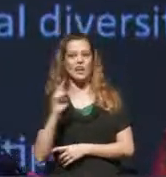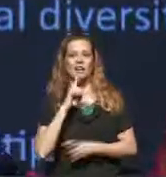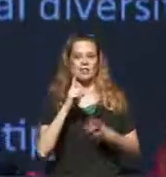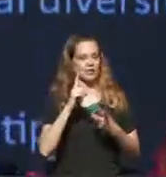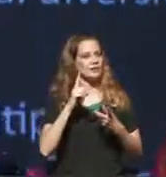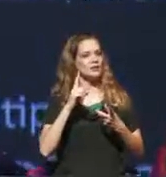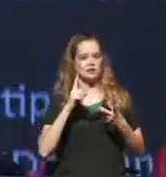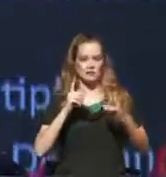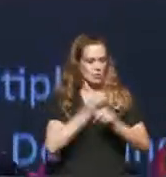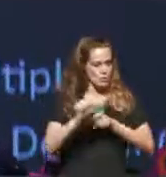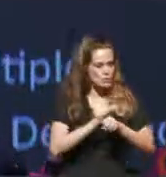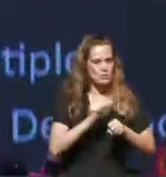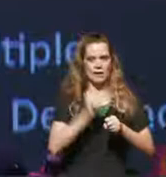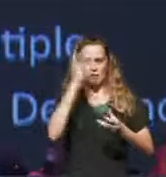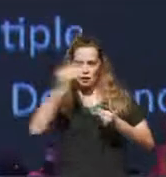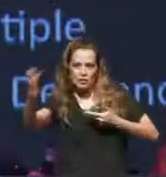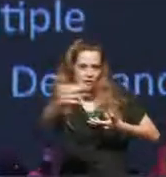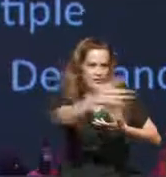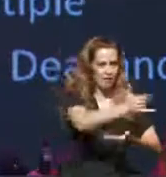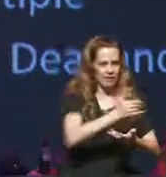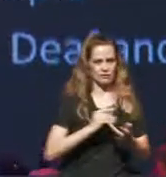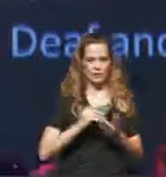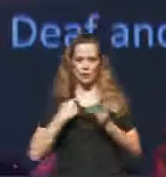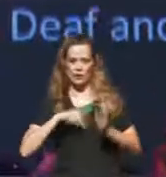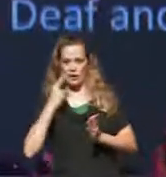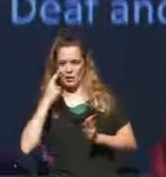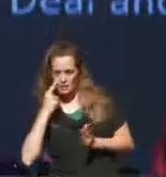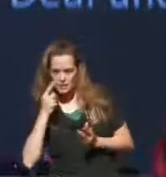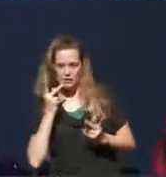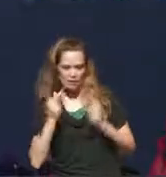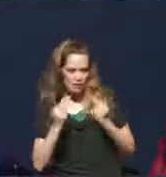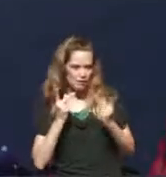witness it and get to know the incredible extensive amount of work that